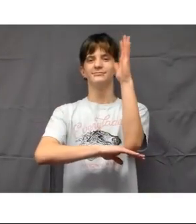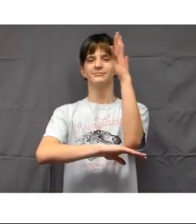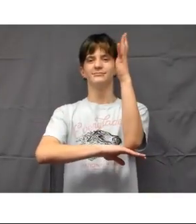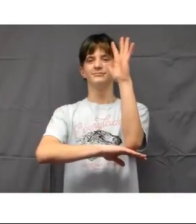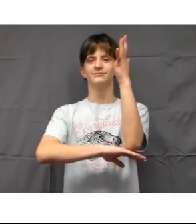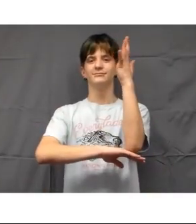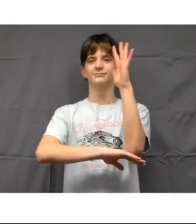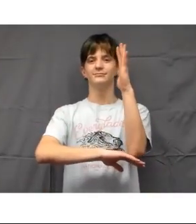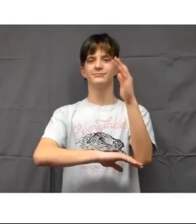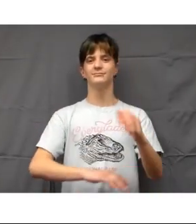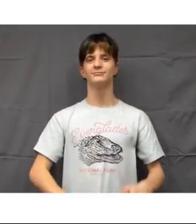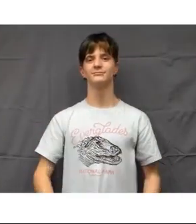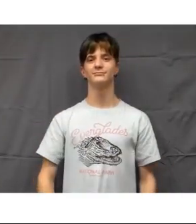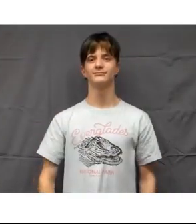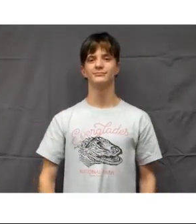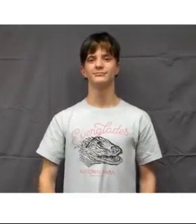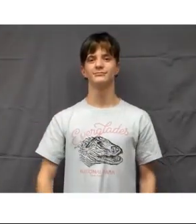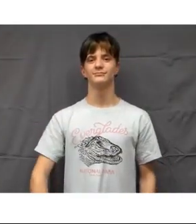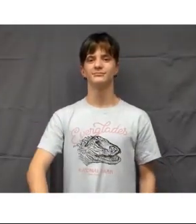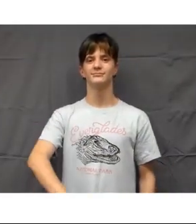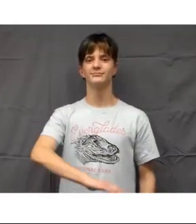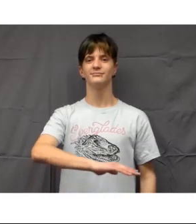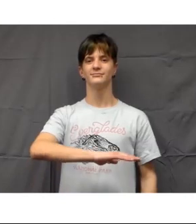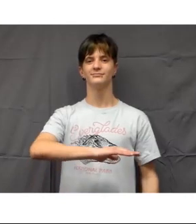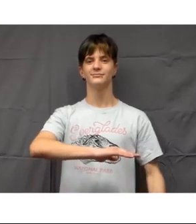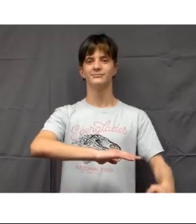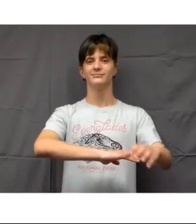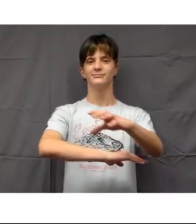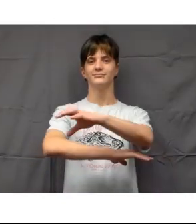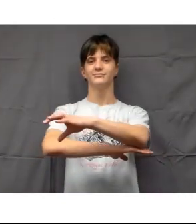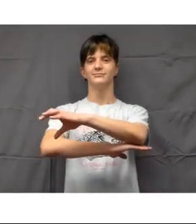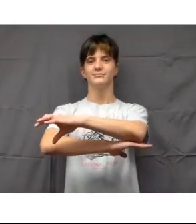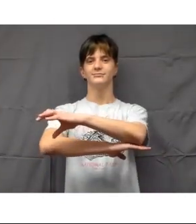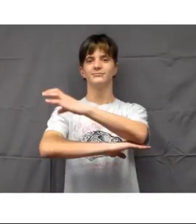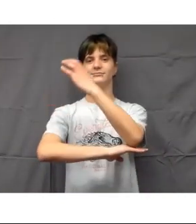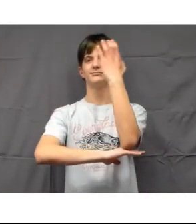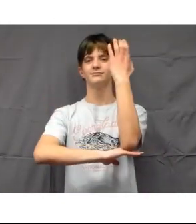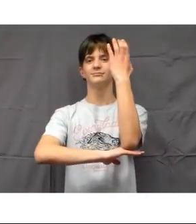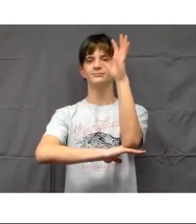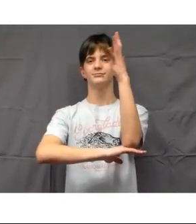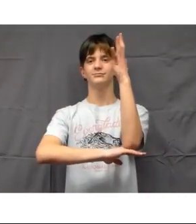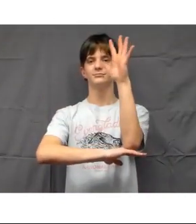sign Christmas Tree. Put your non-dominant hand palm down horizontally in front of you